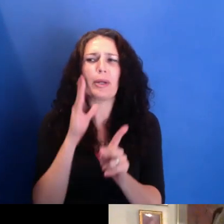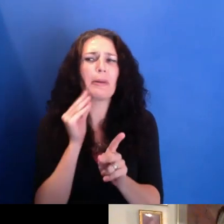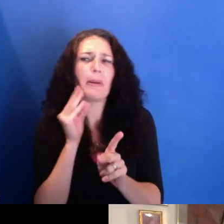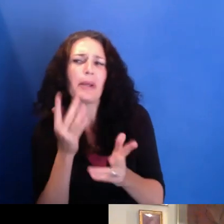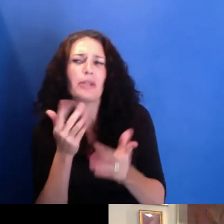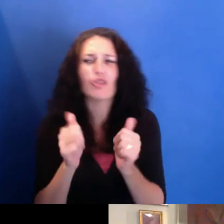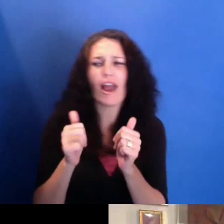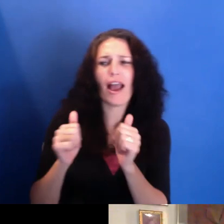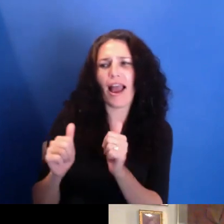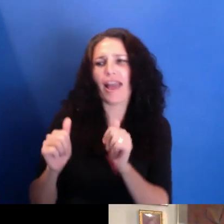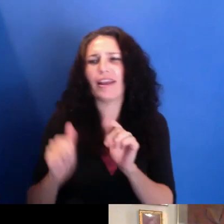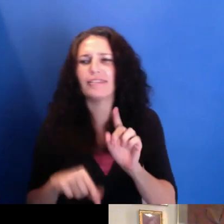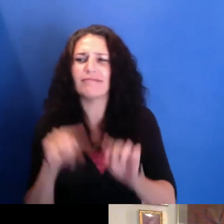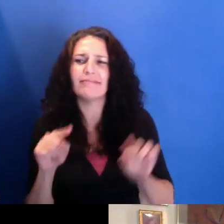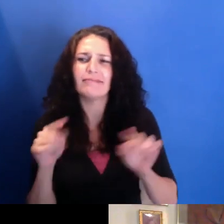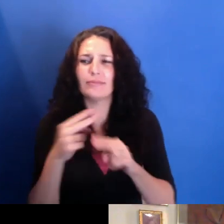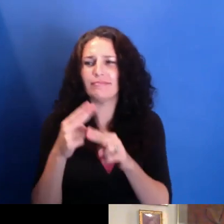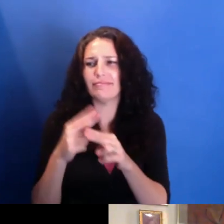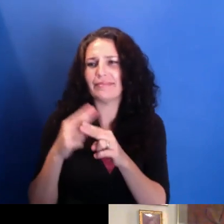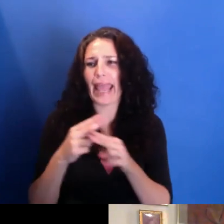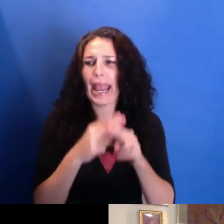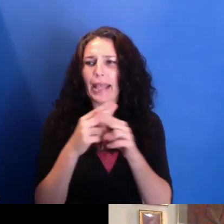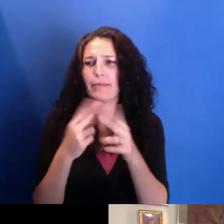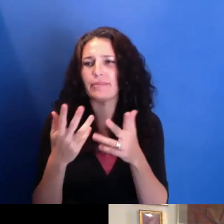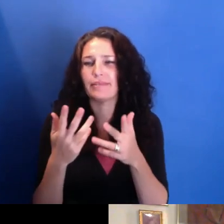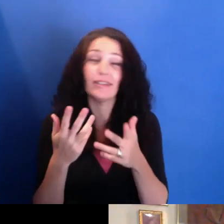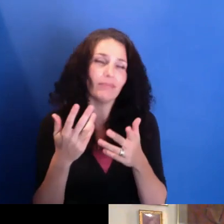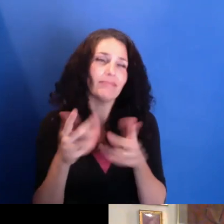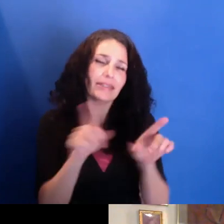when they were kind of also experimenting with their artistic voices.